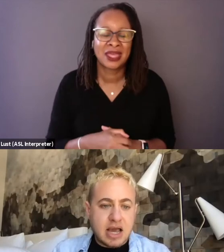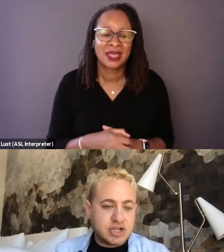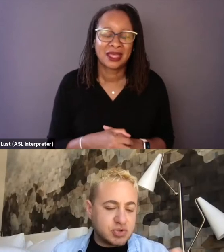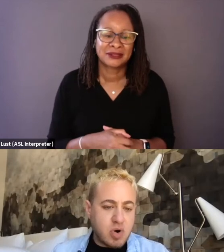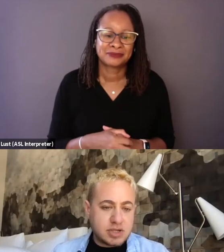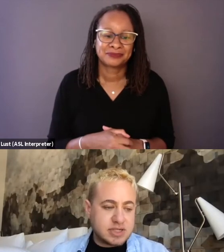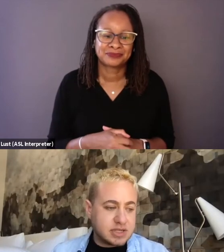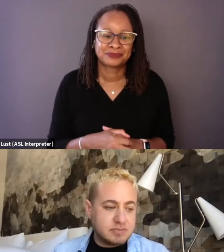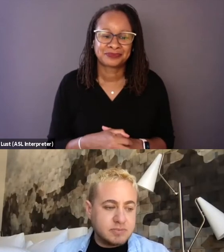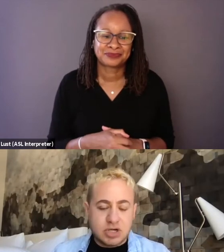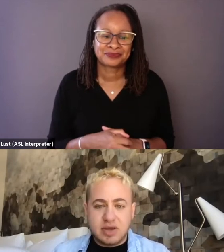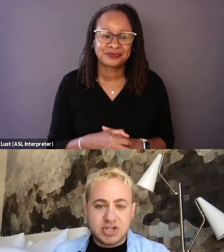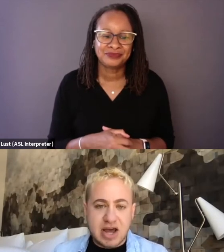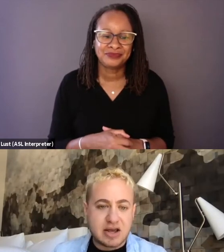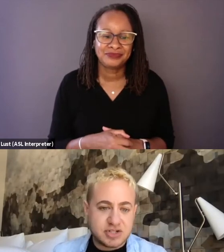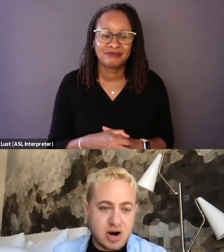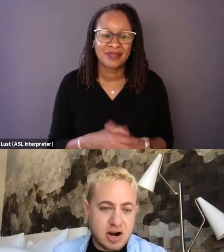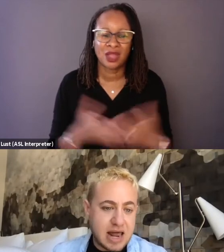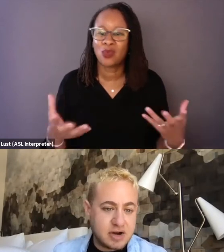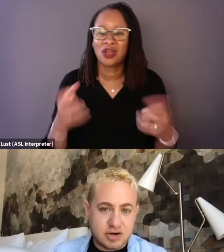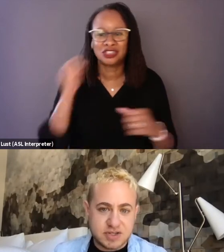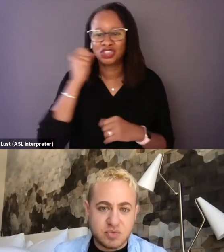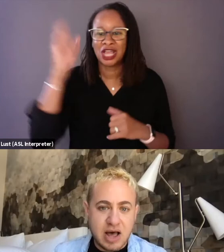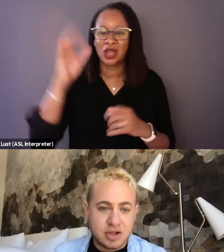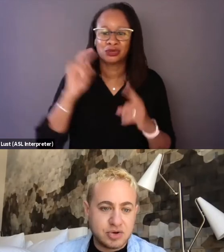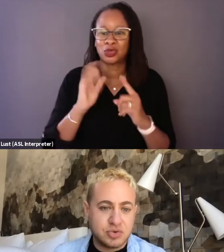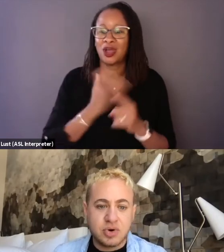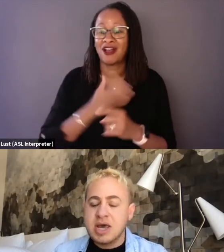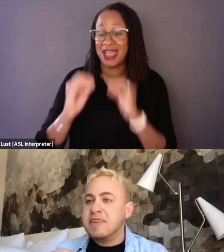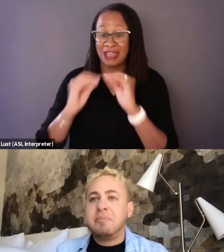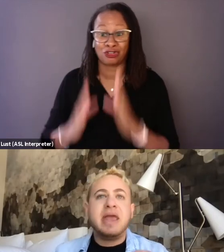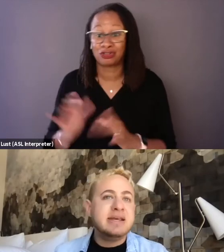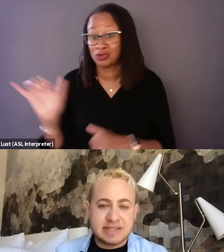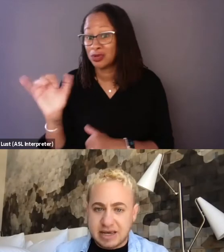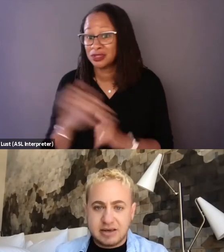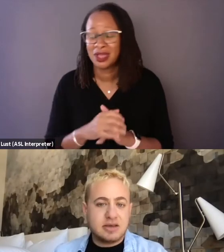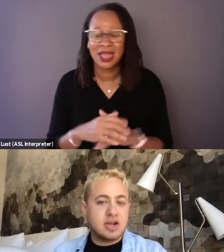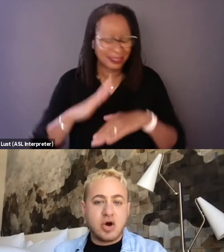And I just want to give a shout out to our editors as well who the pacing,